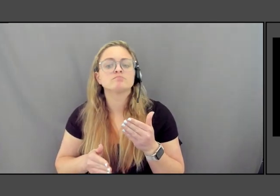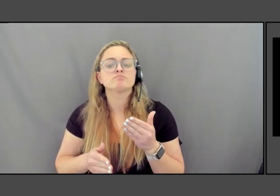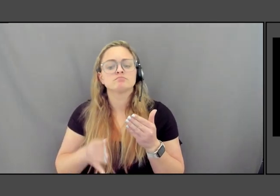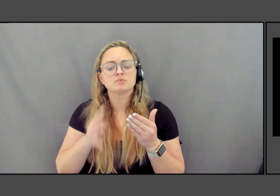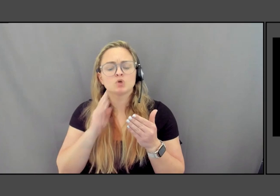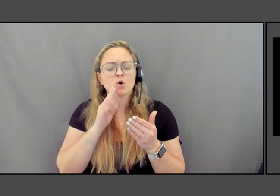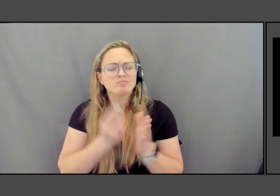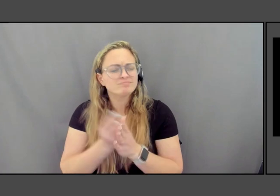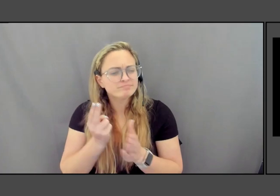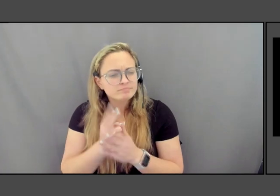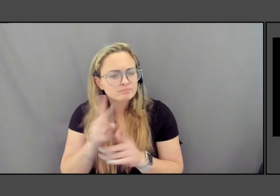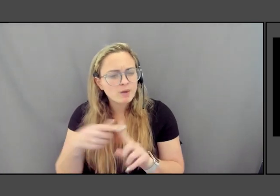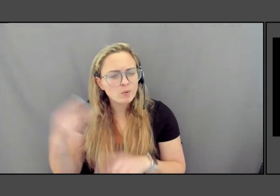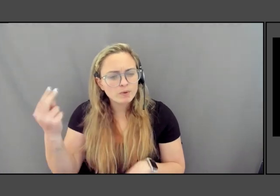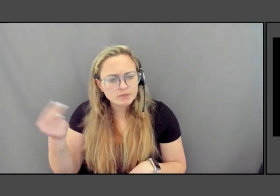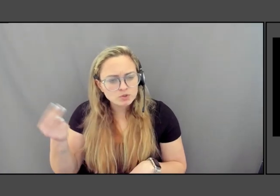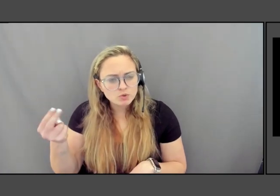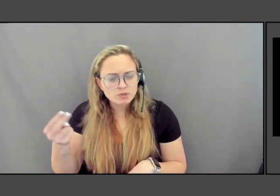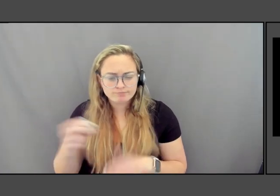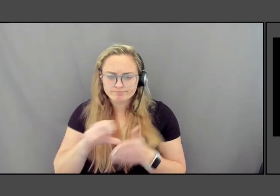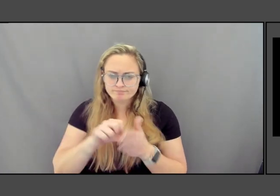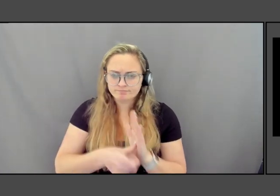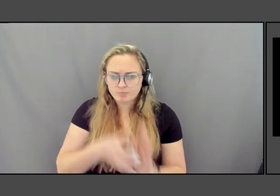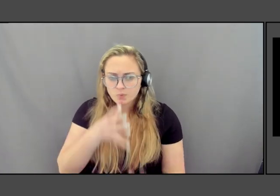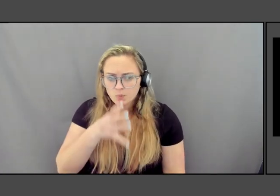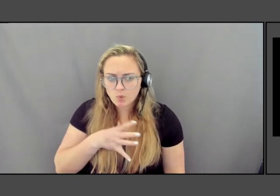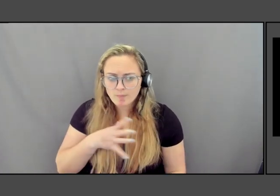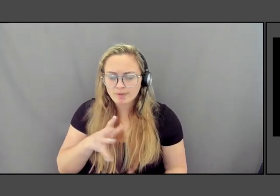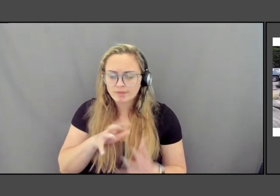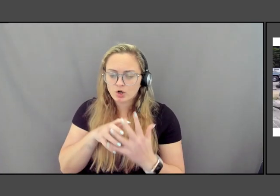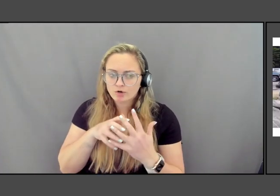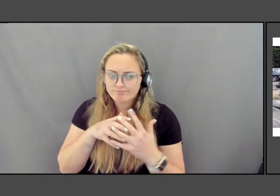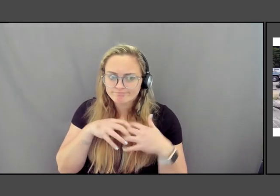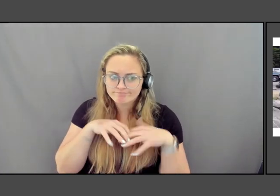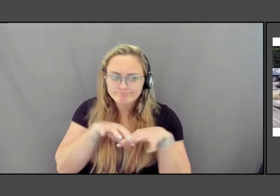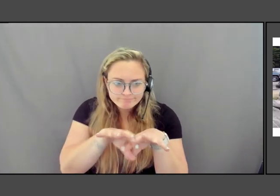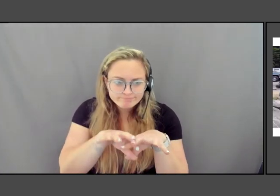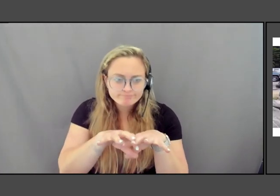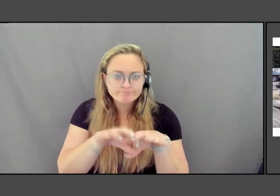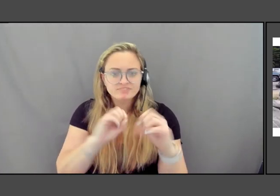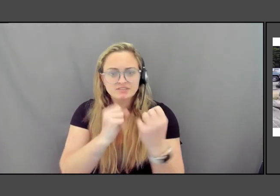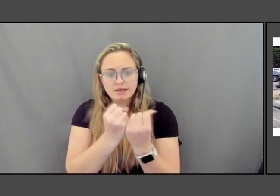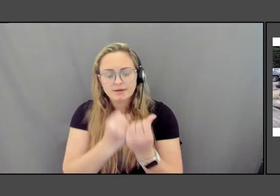It marks the women emerging into our society. I couldn’t,